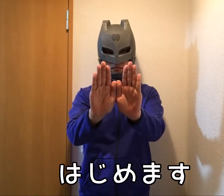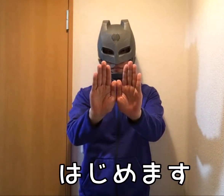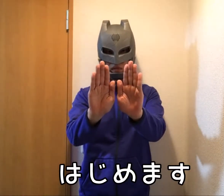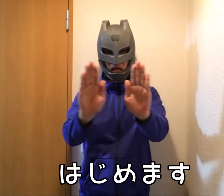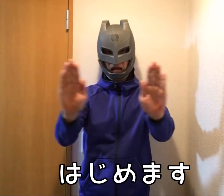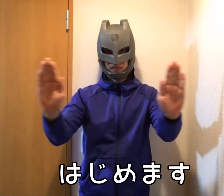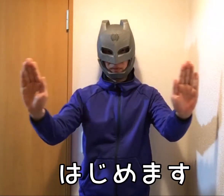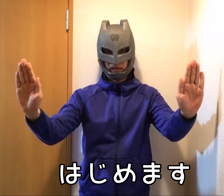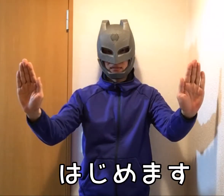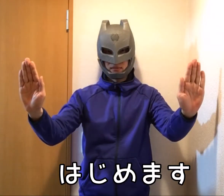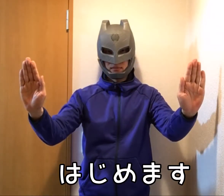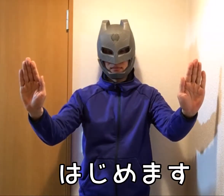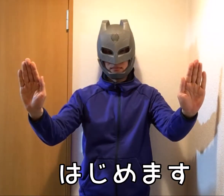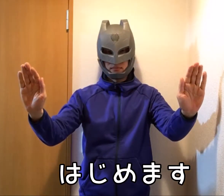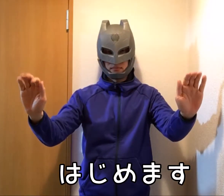Let's start